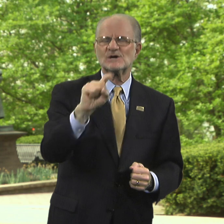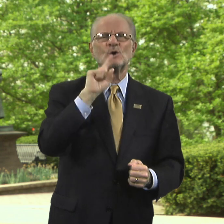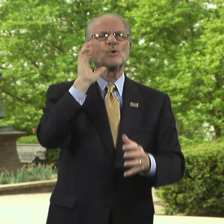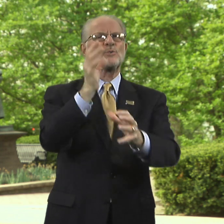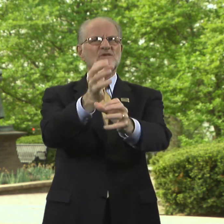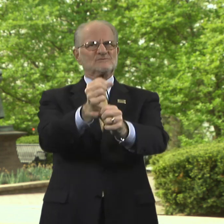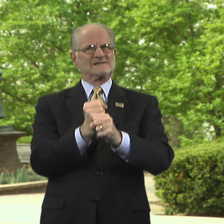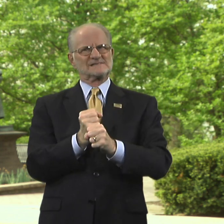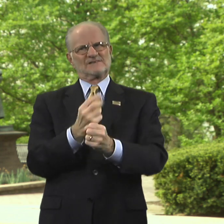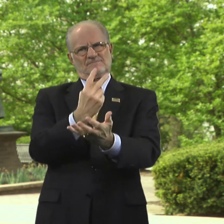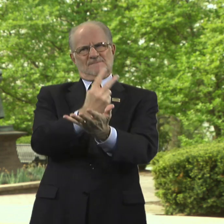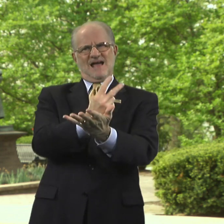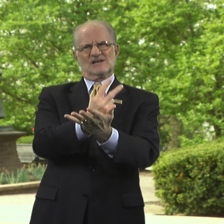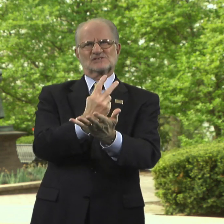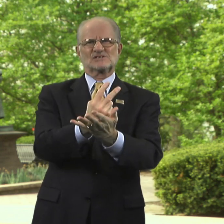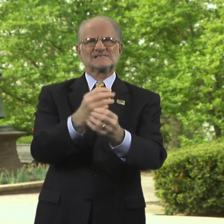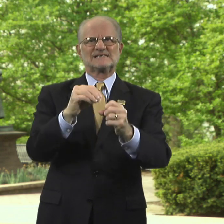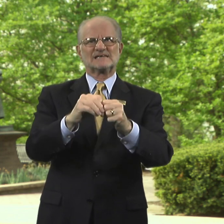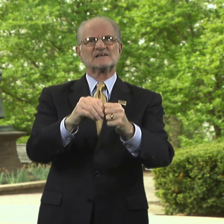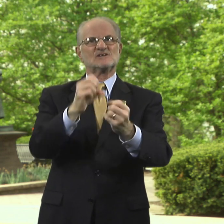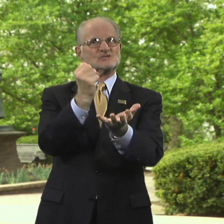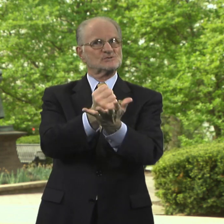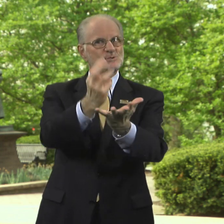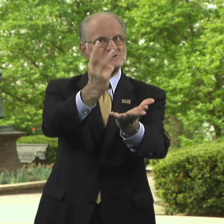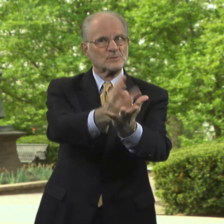who will receive a master's degree in social work,